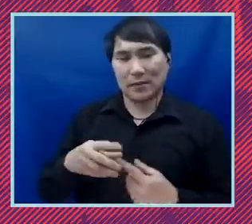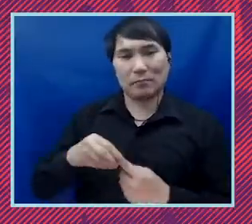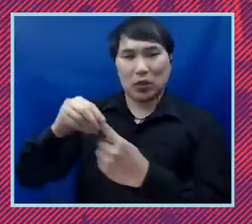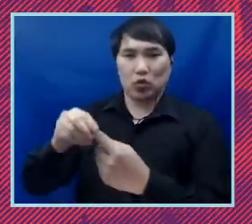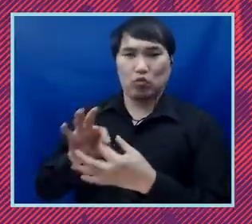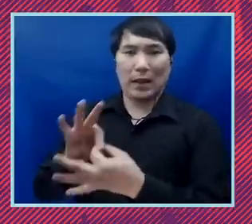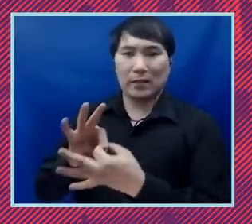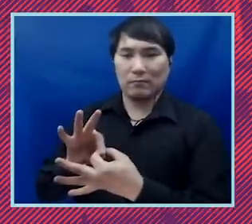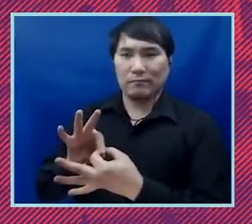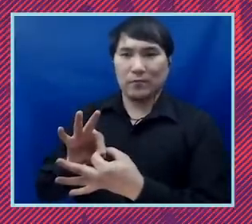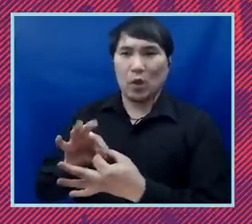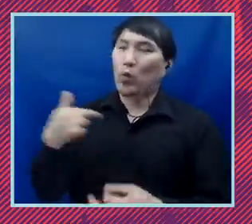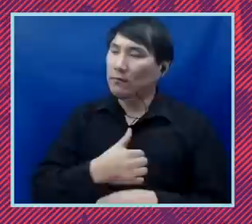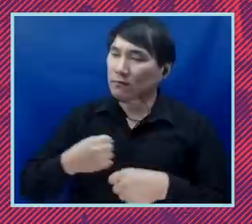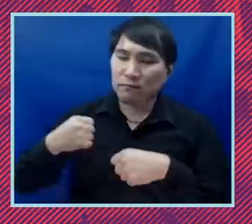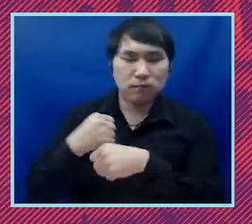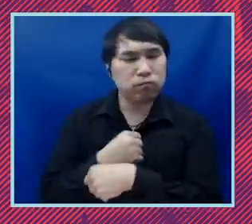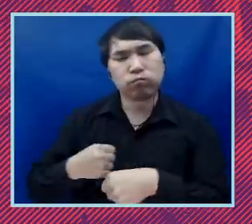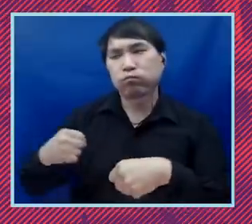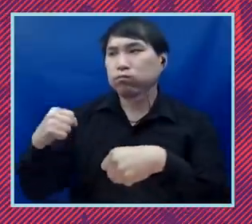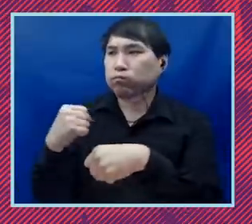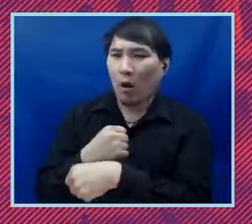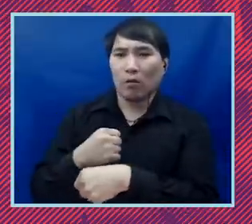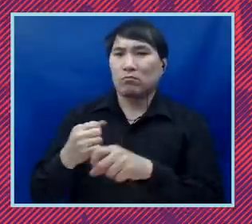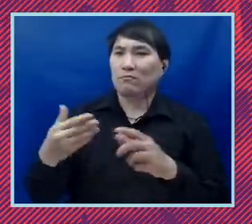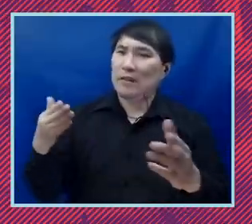We have fought strenuously on the issue of family separation, and we will continue to